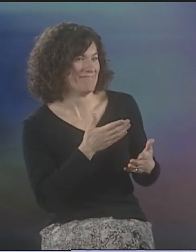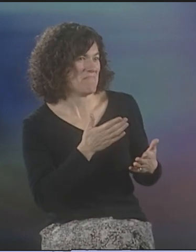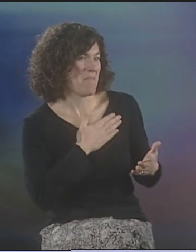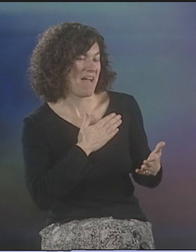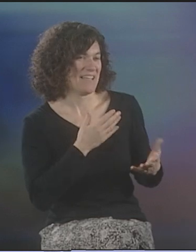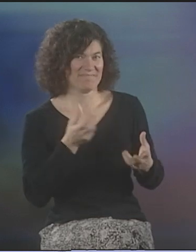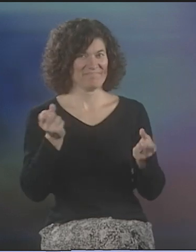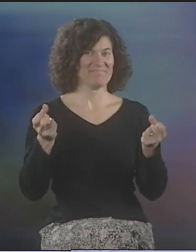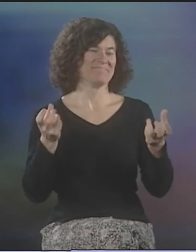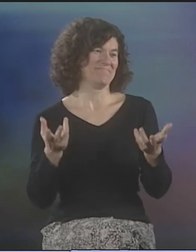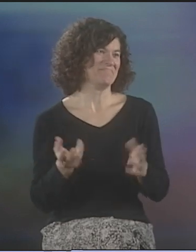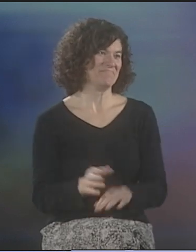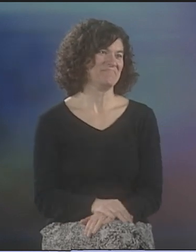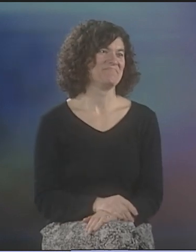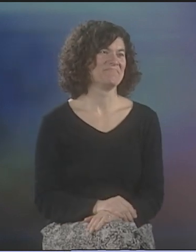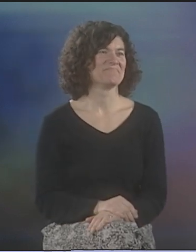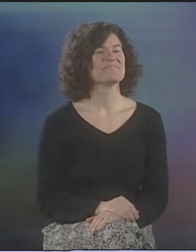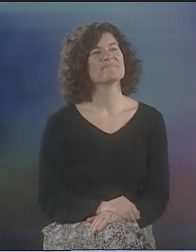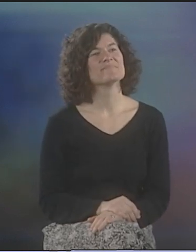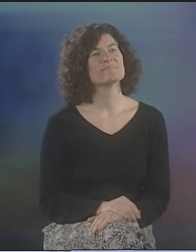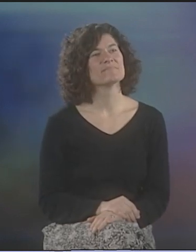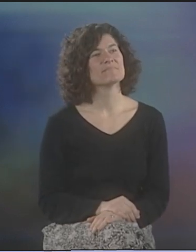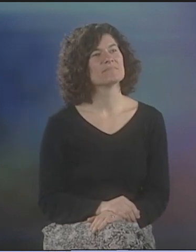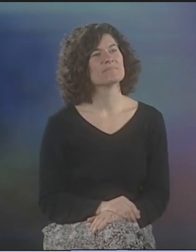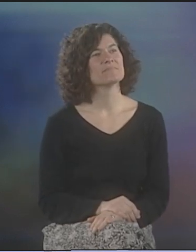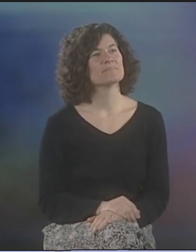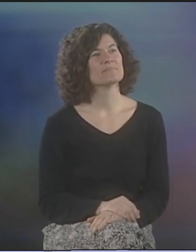I THINK IT WAS JUST THE RIGHT TIME, THE RIGHT PLACE, THE RIGHT PEOPLE.